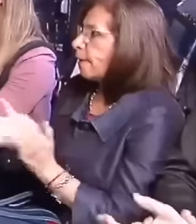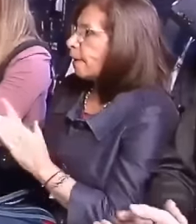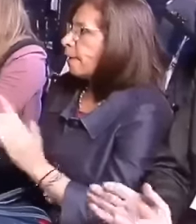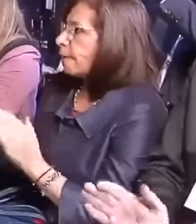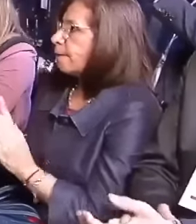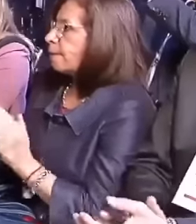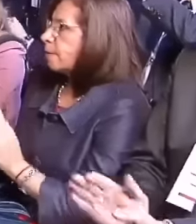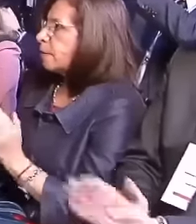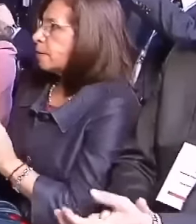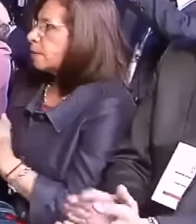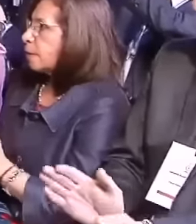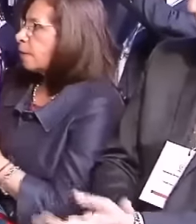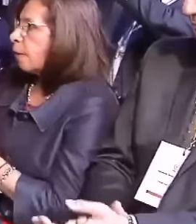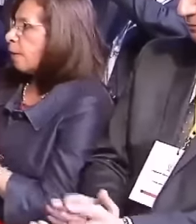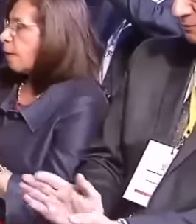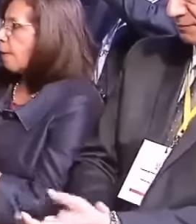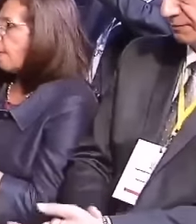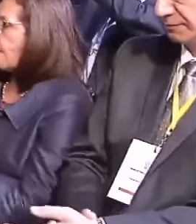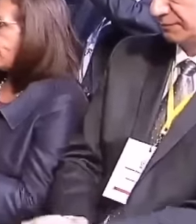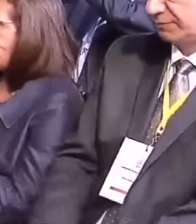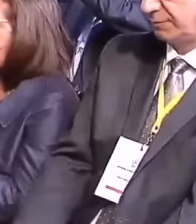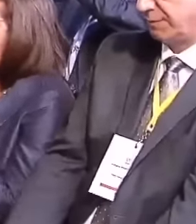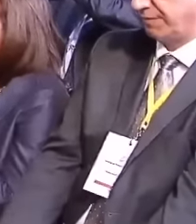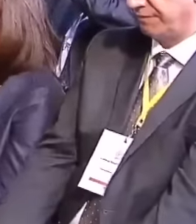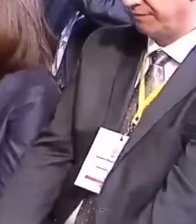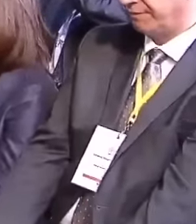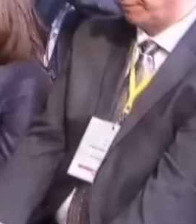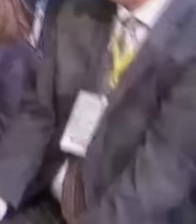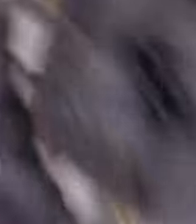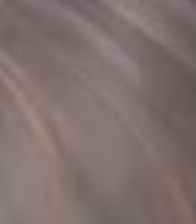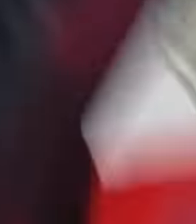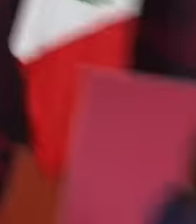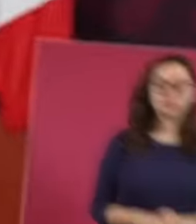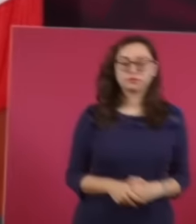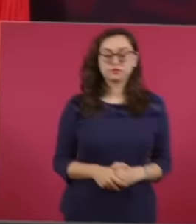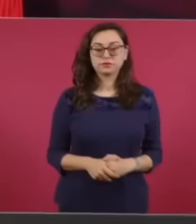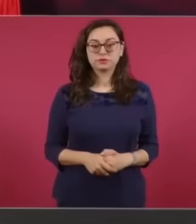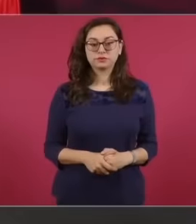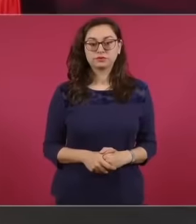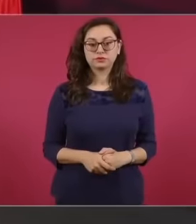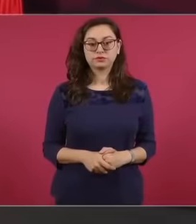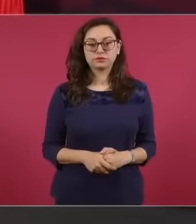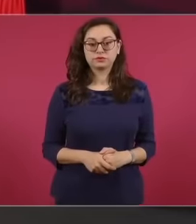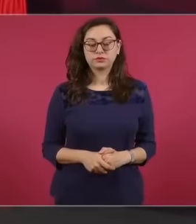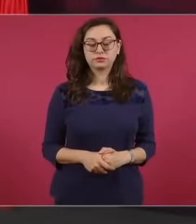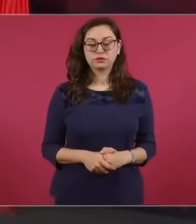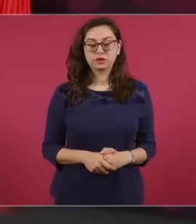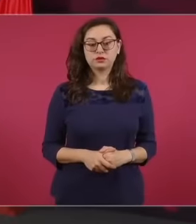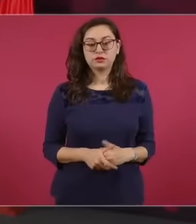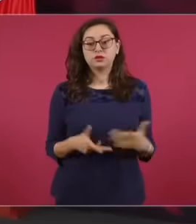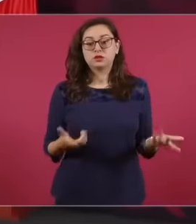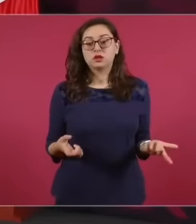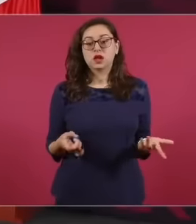getting richer, today at the press conference the president of Mexico sends a very